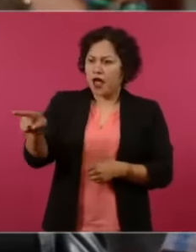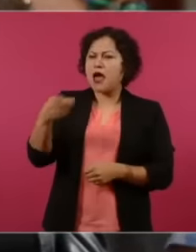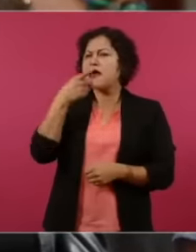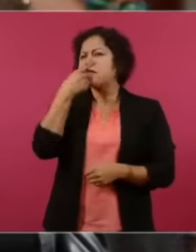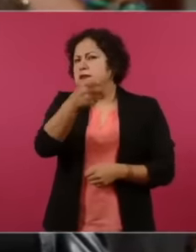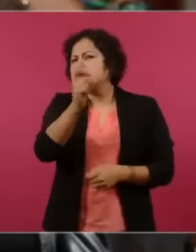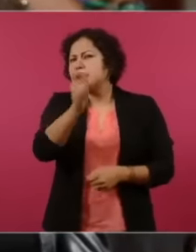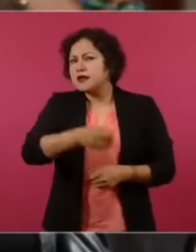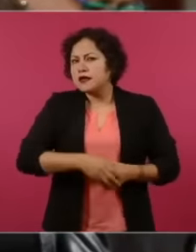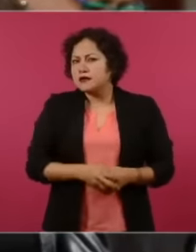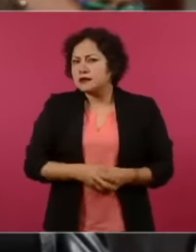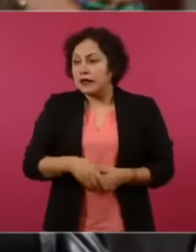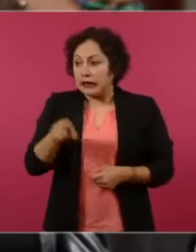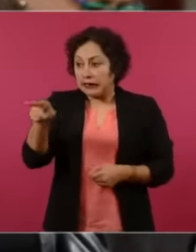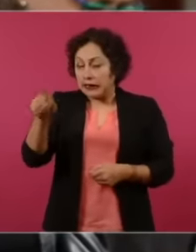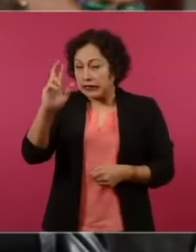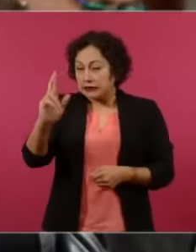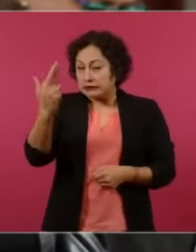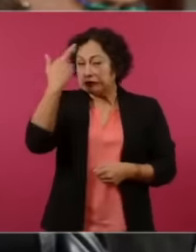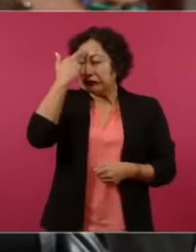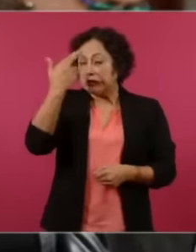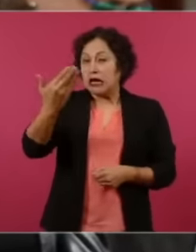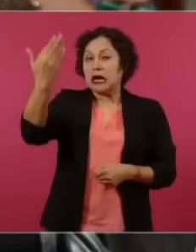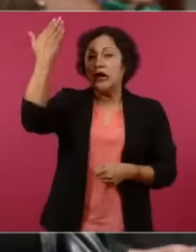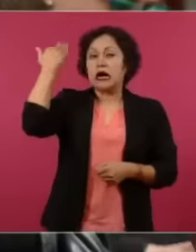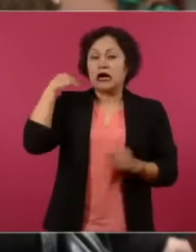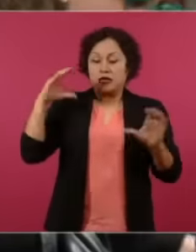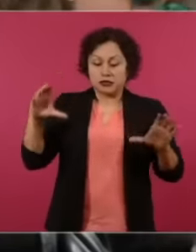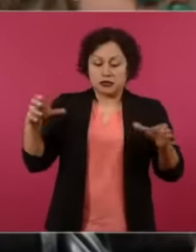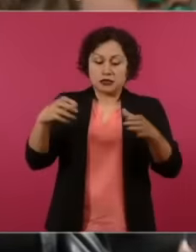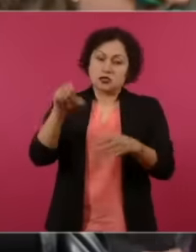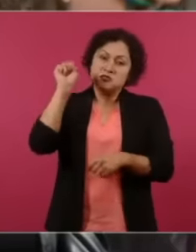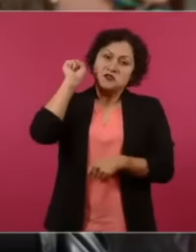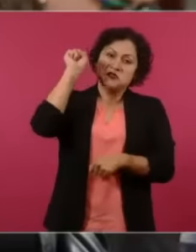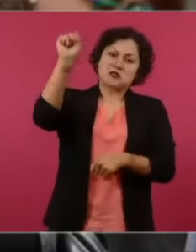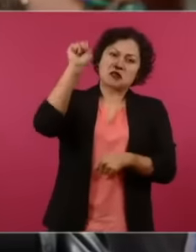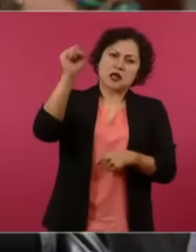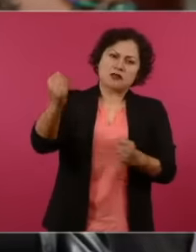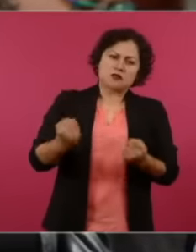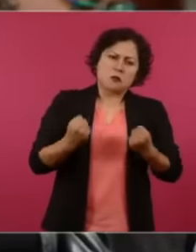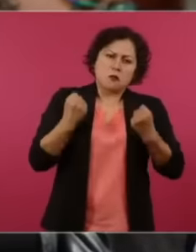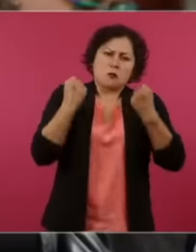when they were they were a very powerful union And that when they were in power because it was a